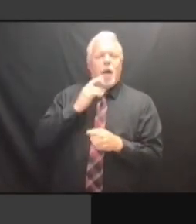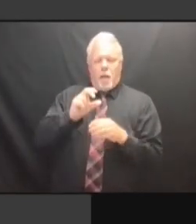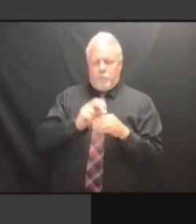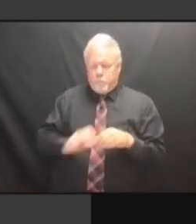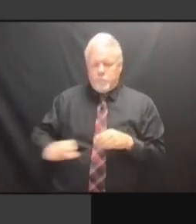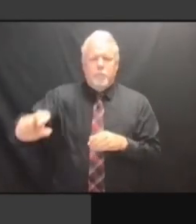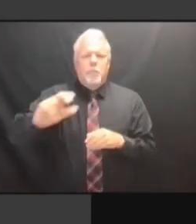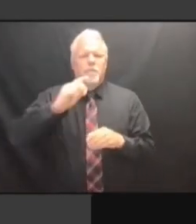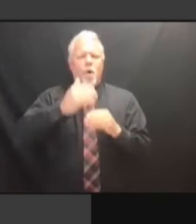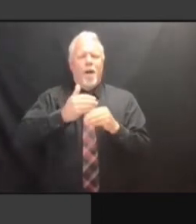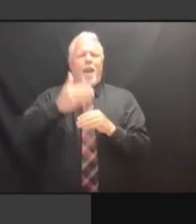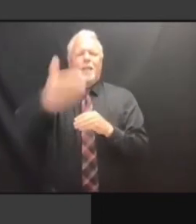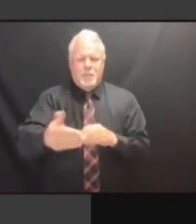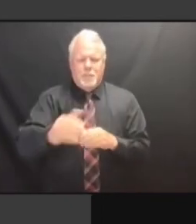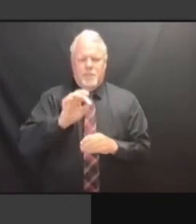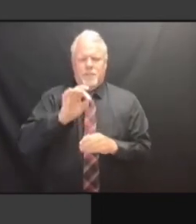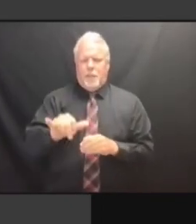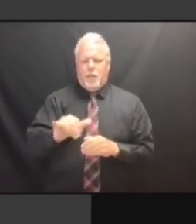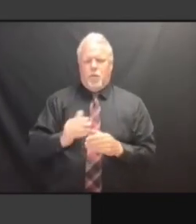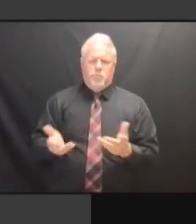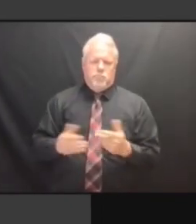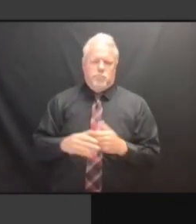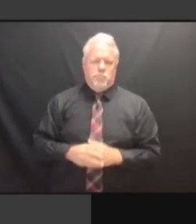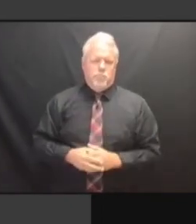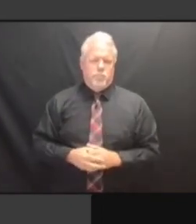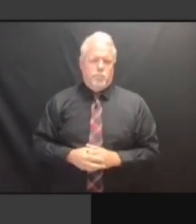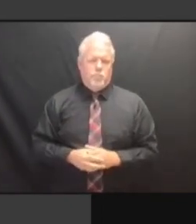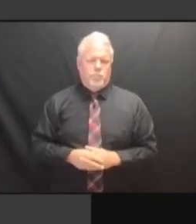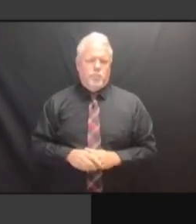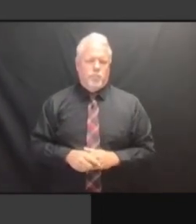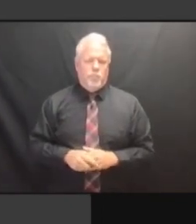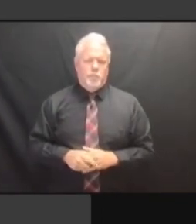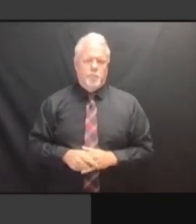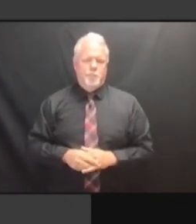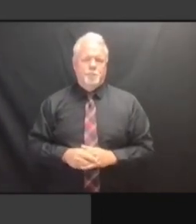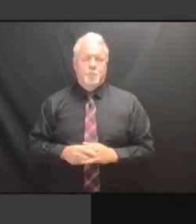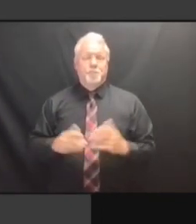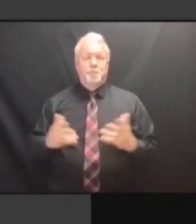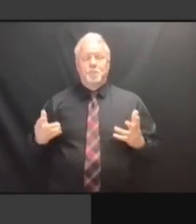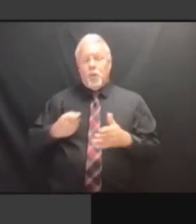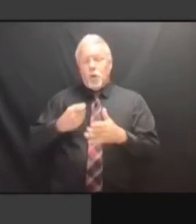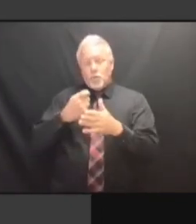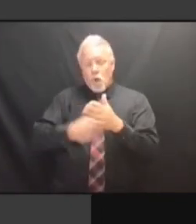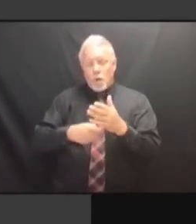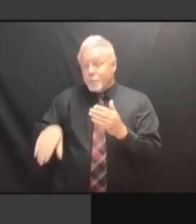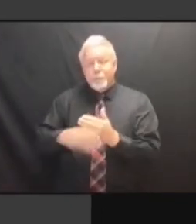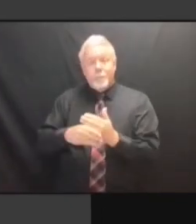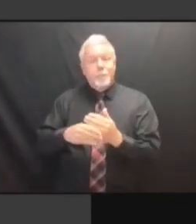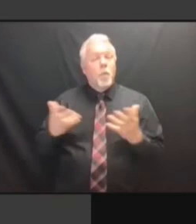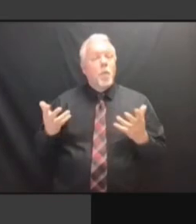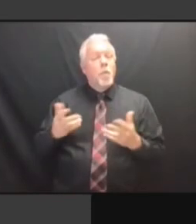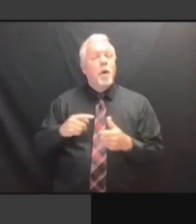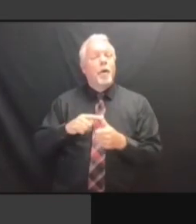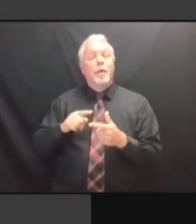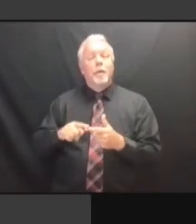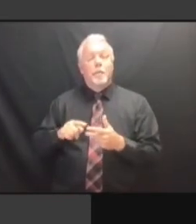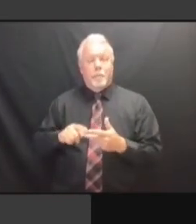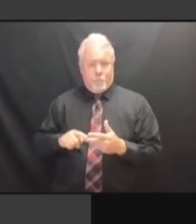SOMEWHERE IN THE 30-WEEK RANGE. THE ONE THAT SOMEWHERE IN THE 30-WEEK RANGE. THE ONE THAT DOESN'T SOMEWHERE IN THE 30-WEEK RANGE. THE ONE THAT DOESN'T IMPROVE SOMEWHERE IN THE 30-WEEK RANGE. THE ONE THAT DOESN'T IMPROVE IS THE ONE THAT DOESN'T IMPROVE IS THE ONE THAT DOESN'T IMPROVE IS FURNITURE THE ONE THAT DOESN'T IMPROVE IS FURNITURE DELIVERIES, THE ONE THAT DOESN'T IMPROVE IS FURNITURE DELIVERIES, FURNITURE FURNITURE DELIVERIES, FURNITURE FURNITURE DELIVERIES, FURNITURE BEING FURNITURE DELIVERIES, FURNITURE BEING THE FURNITURE DELIVERIES, FURNITURE BEING THE WORKSTATIONS.